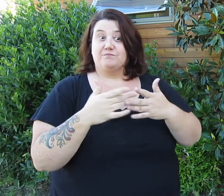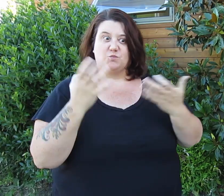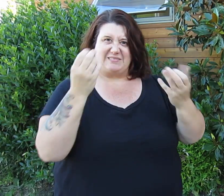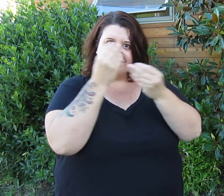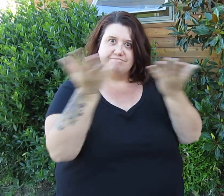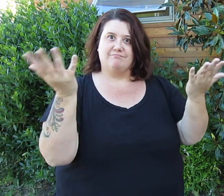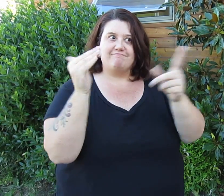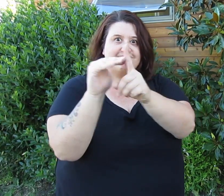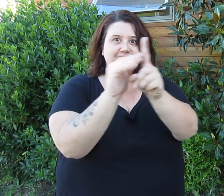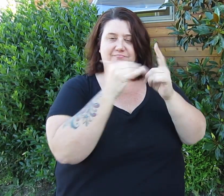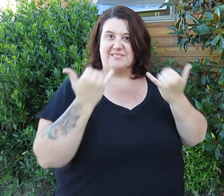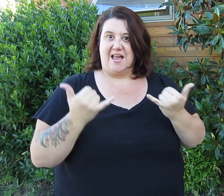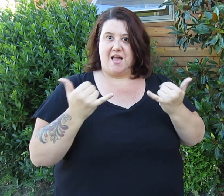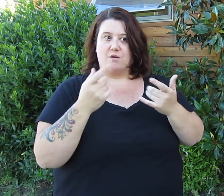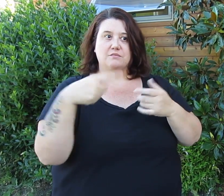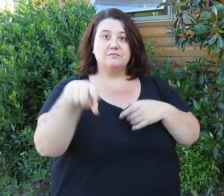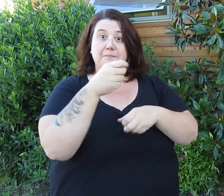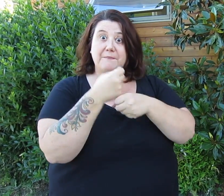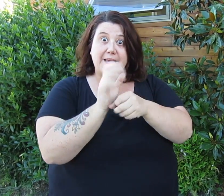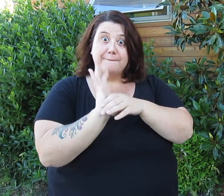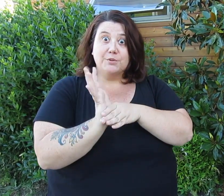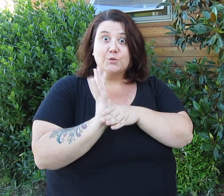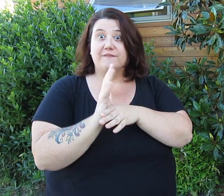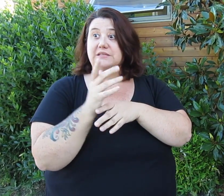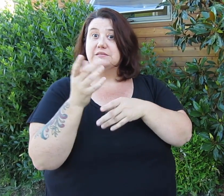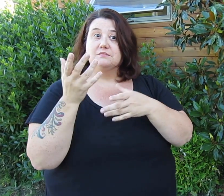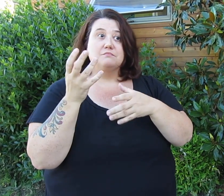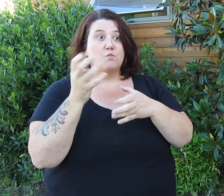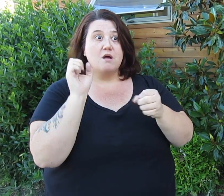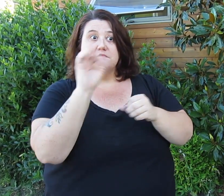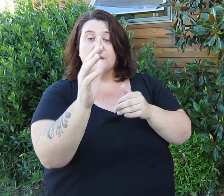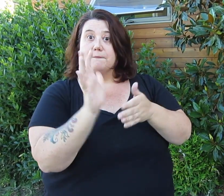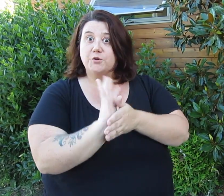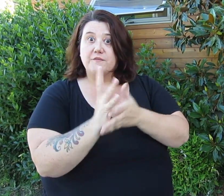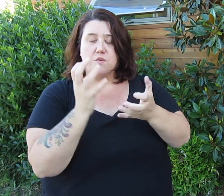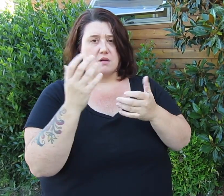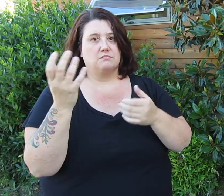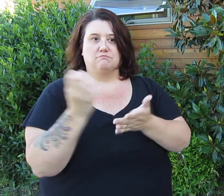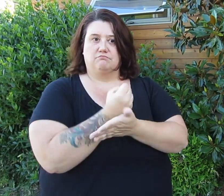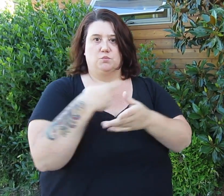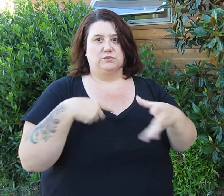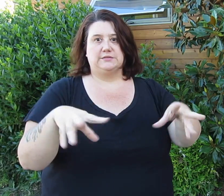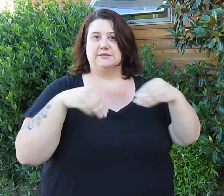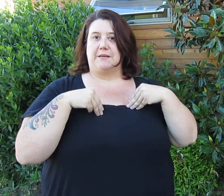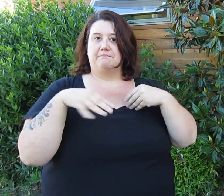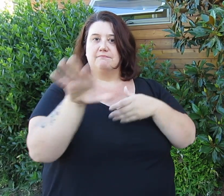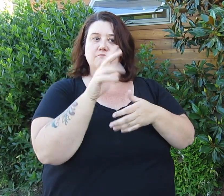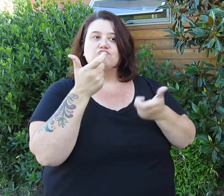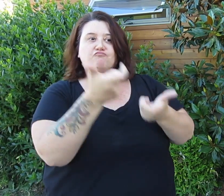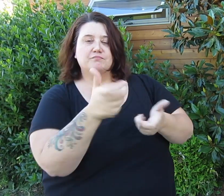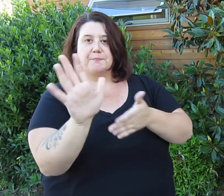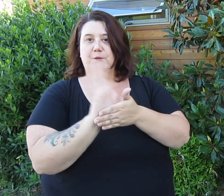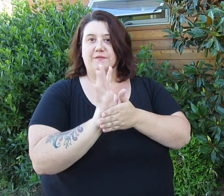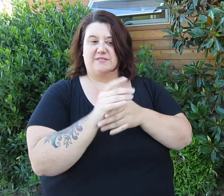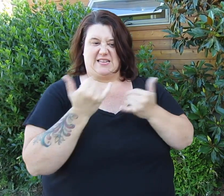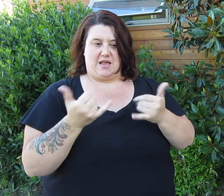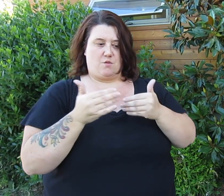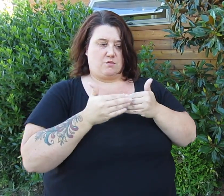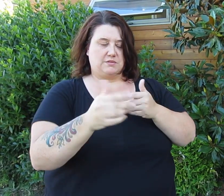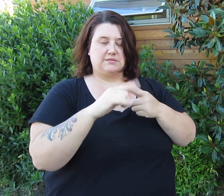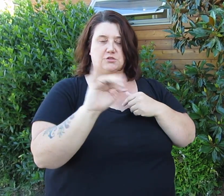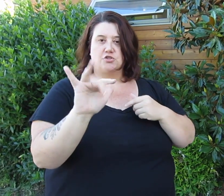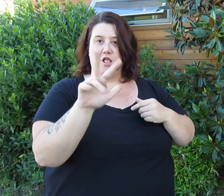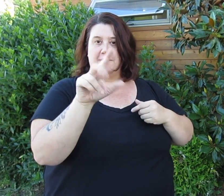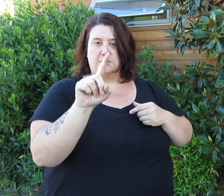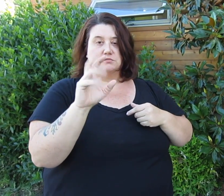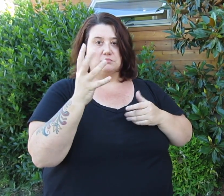We want to remind you all that you can submit a film with an early bird rate of $10 each.